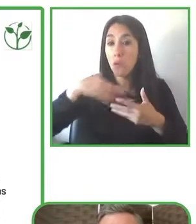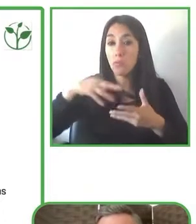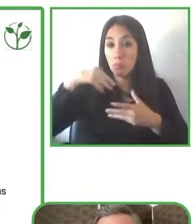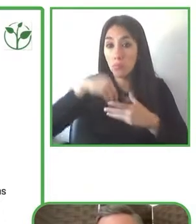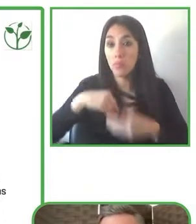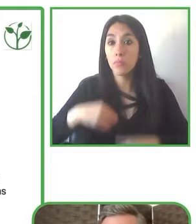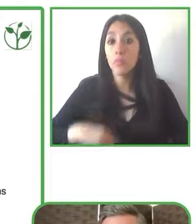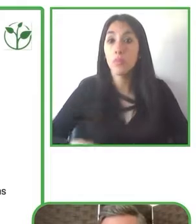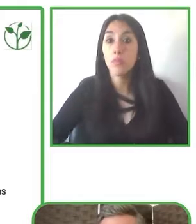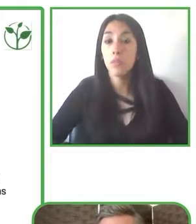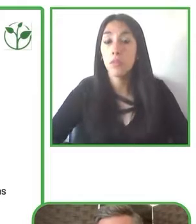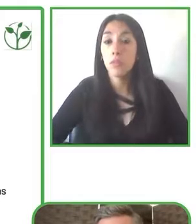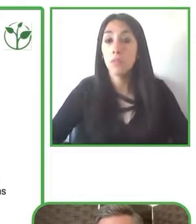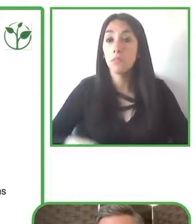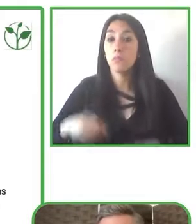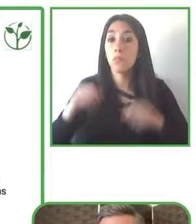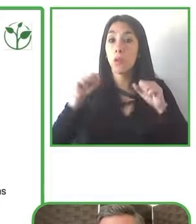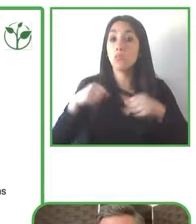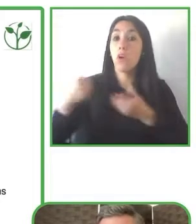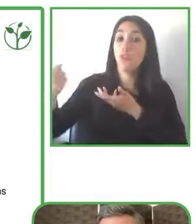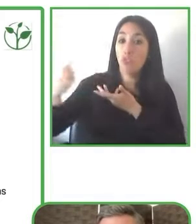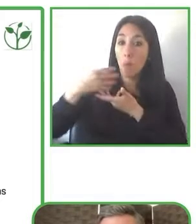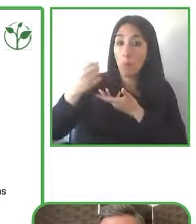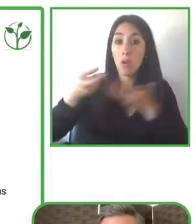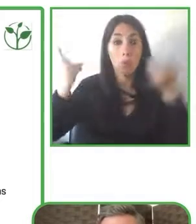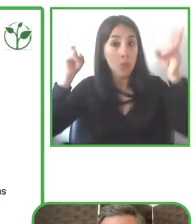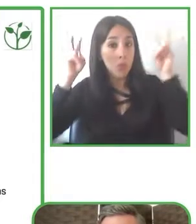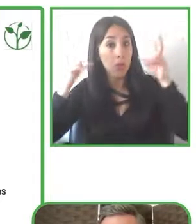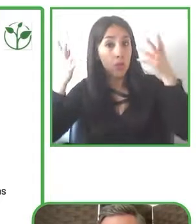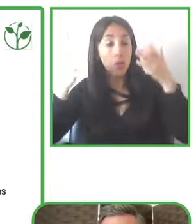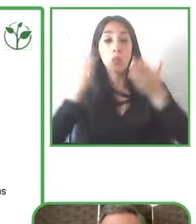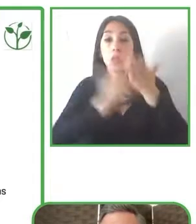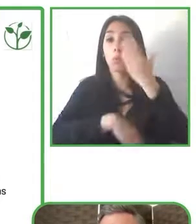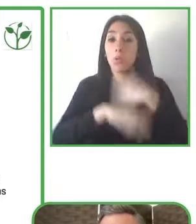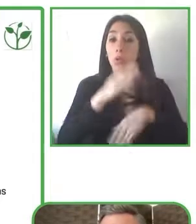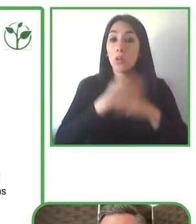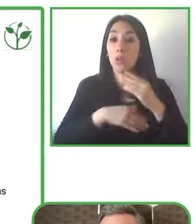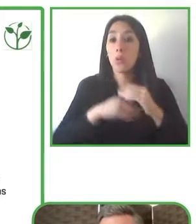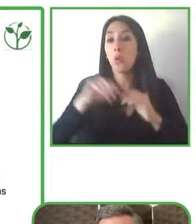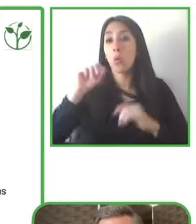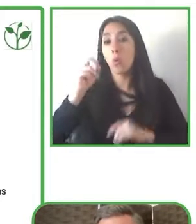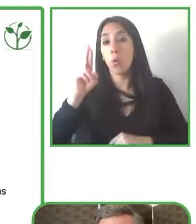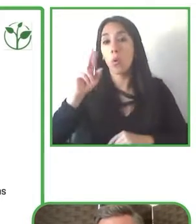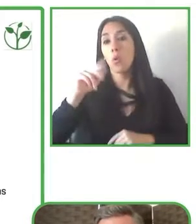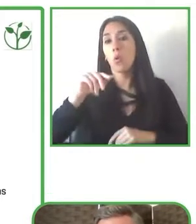Those are the hallmarks of a successful those are kind of the pillars of a successful